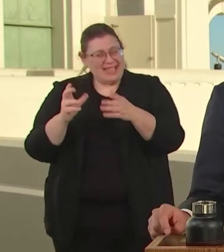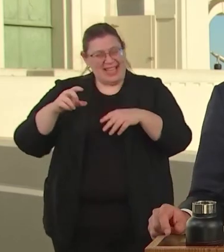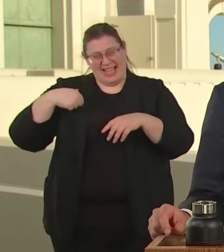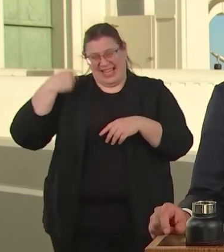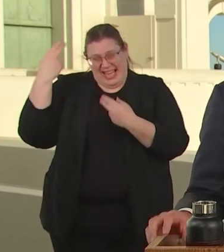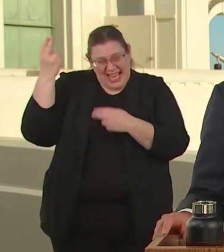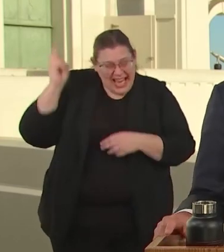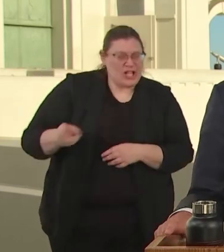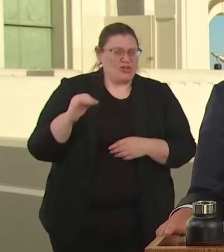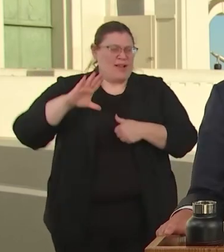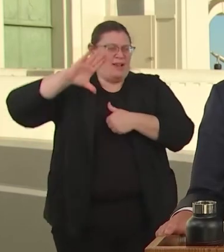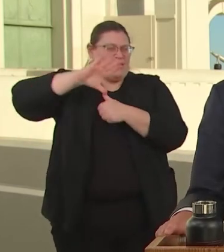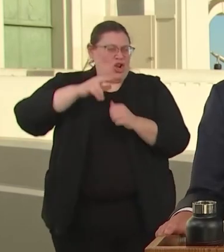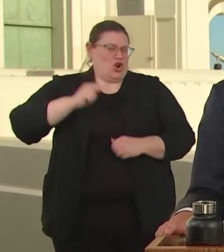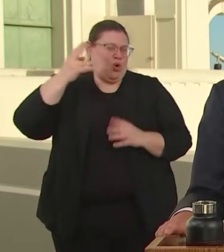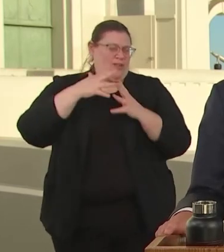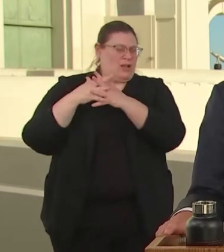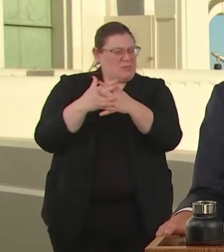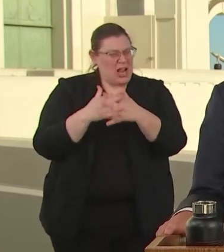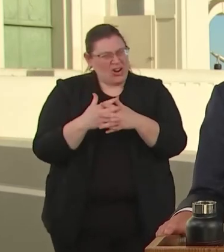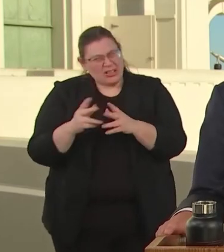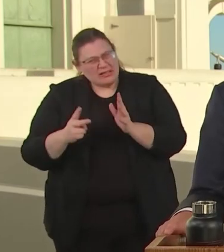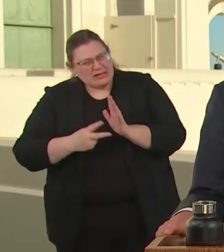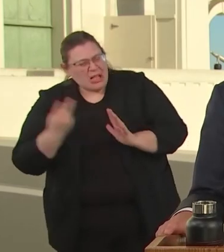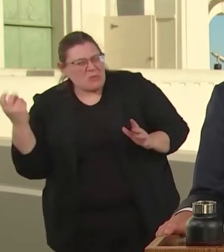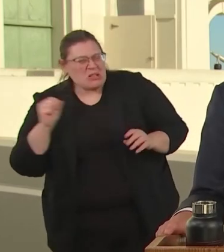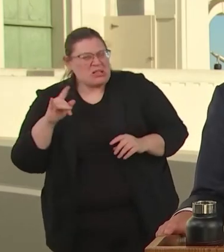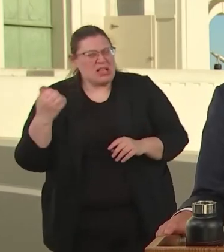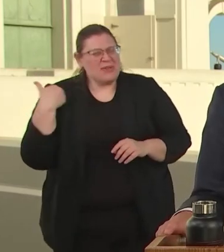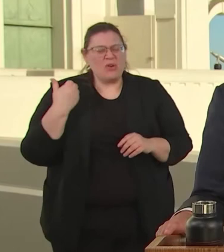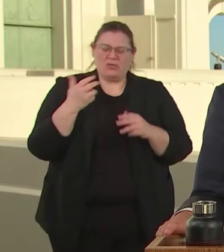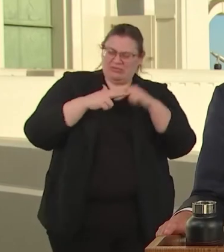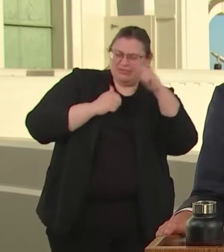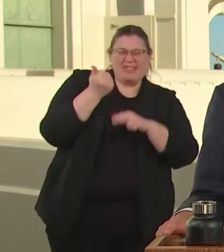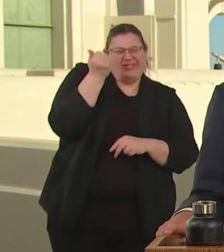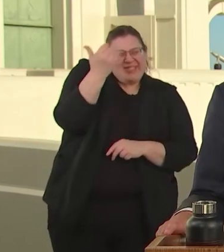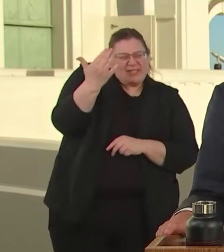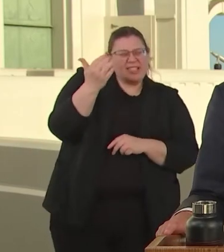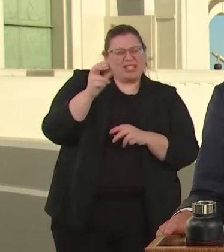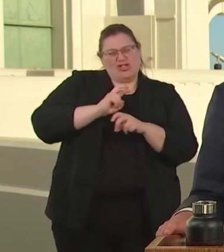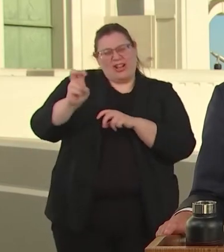AMERICA HISTORY, TIMES TWO WE'RE BUILDING 15 NEW LINES TO GET US TO THE AIRPORT AND THE